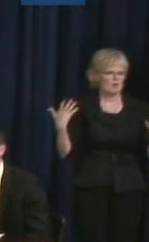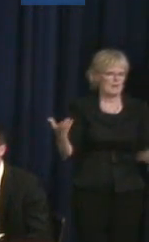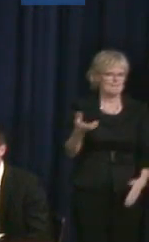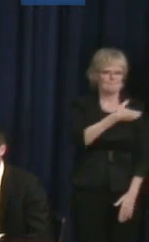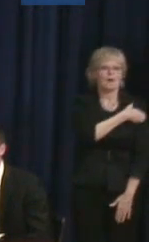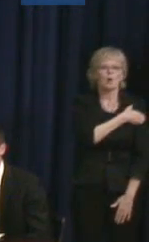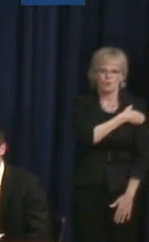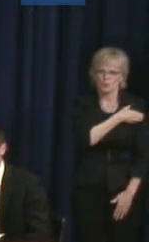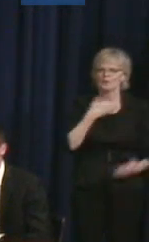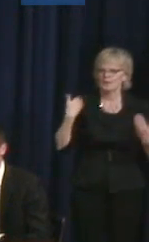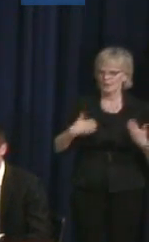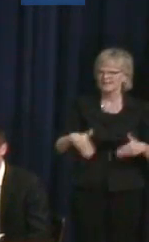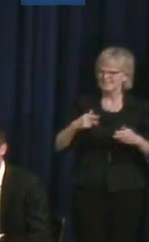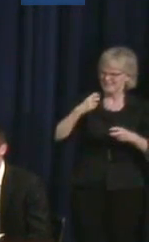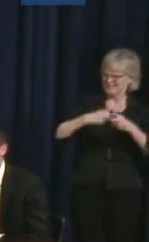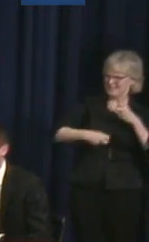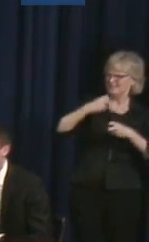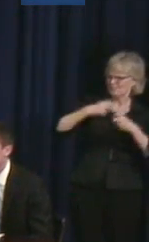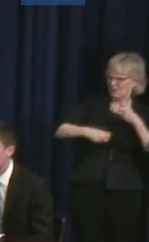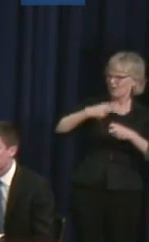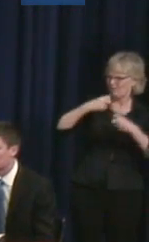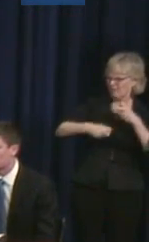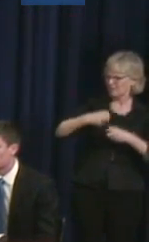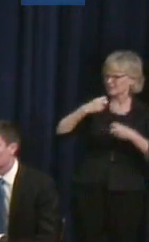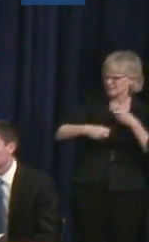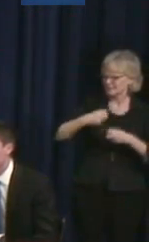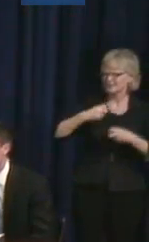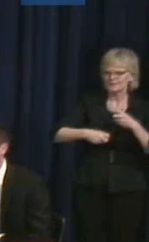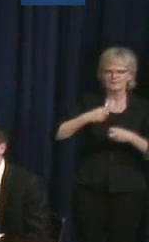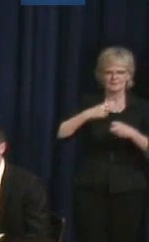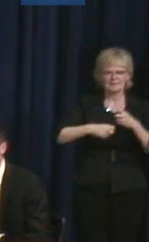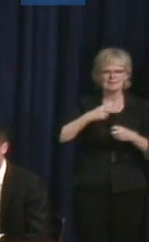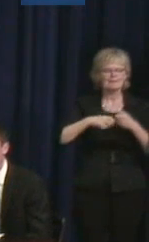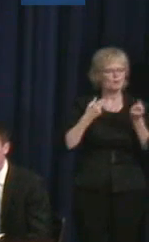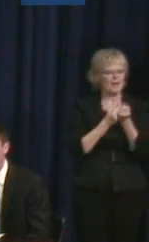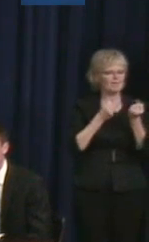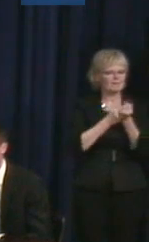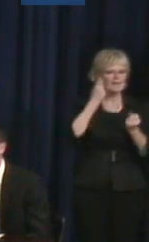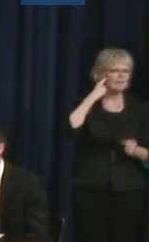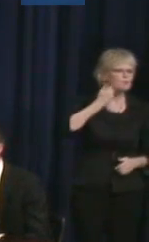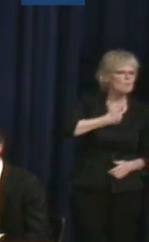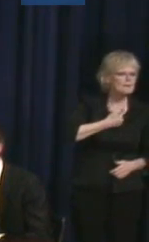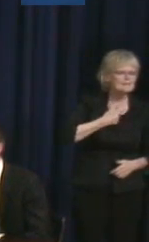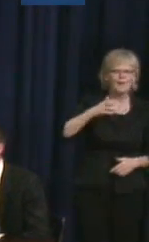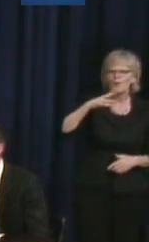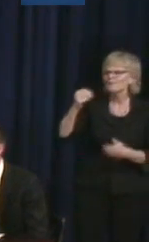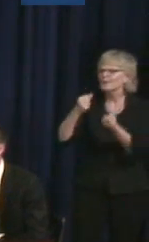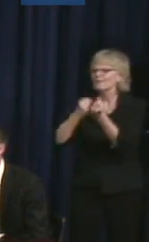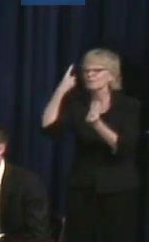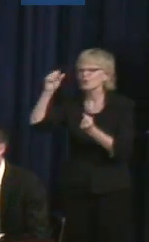difficult to go in and advocate for yourself or for other people, when you think you're alone.